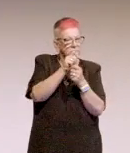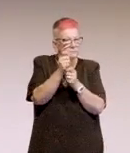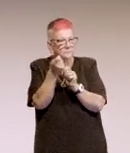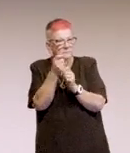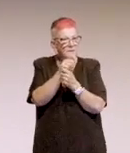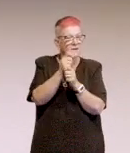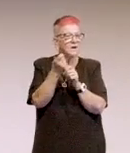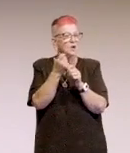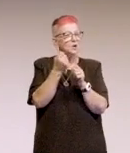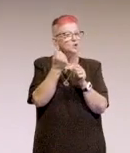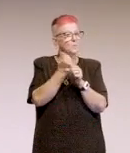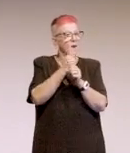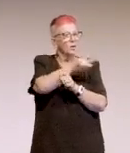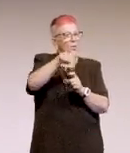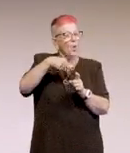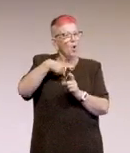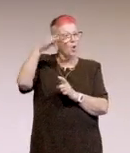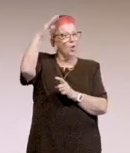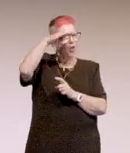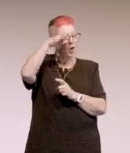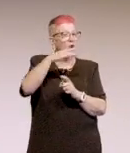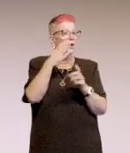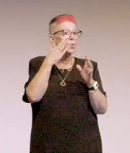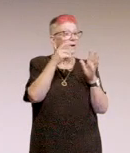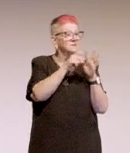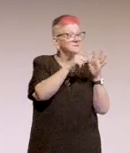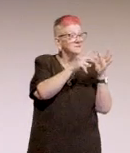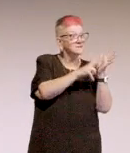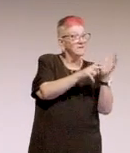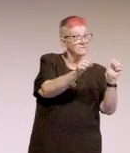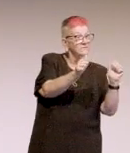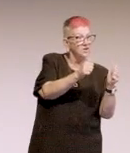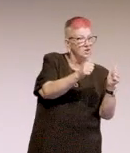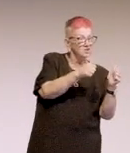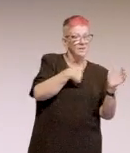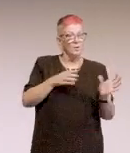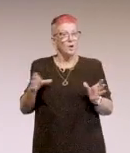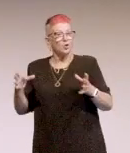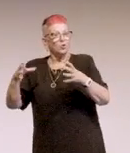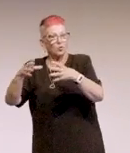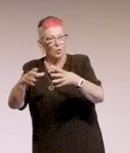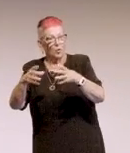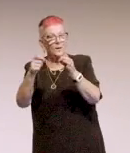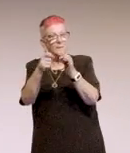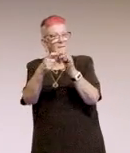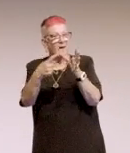And so there's, it's a learning as a whole. Then when the dev's done, we come together as a group of devs, with the BAs and the testers,